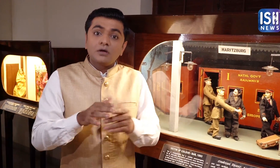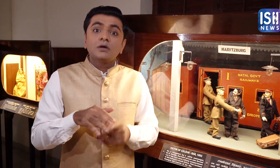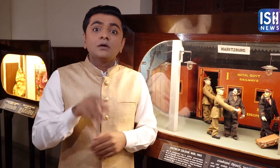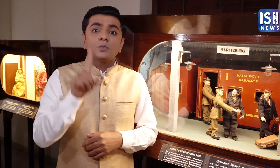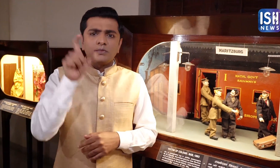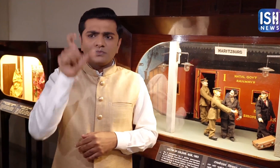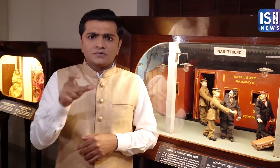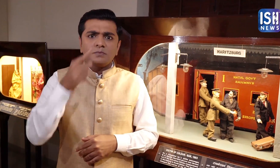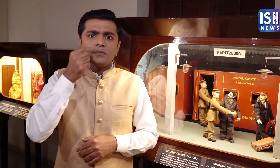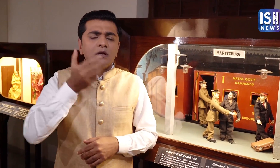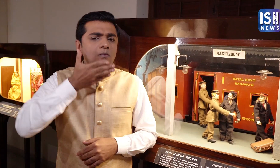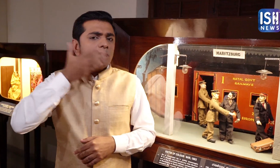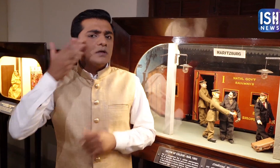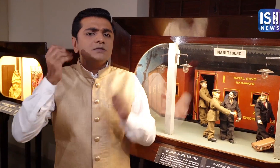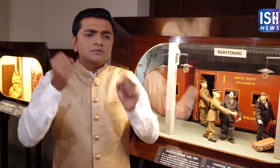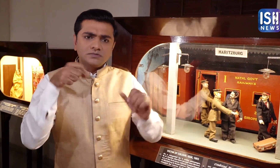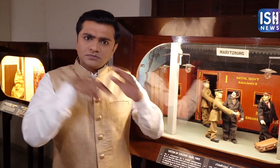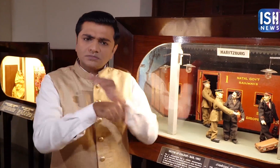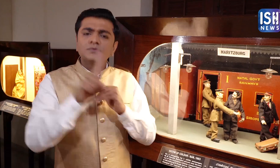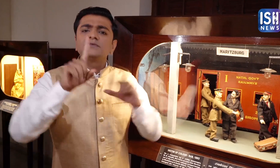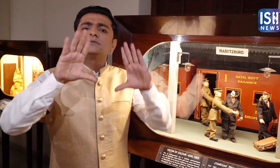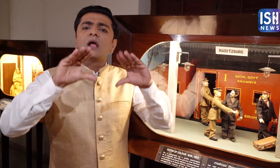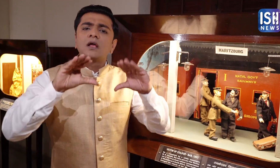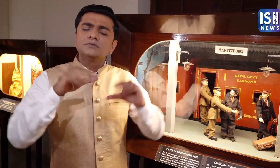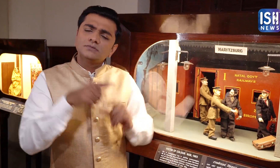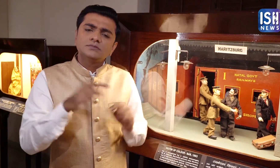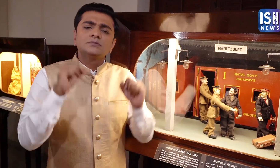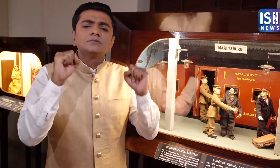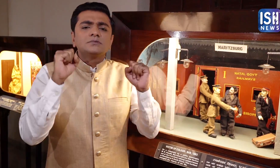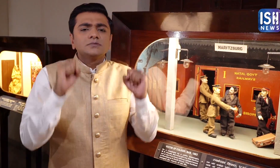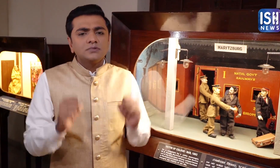A white man was sitting in the first class compartment.